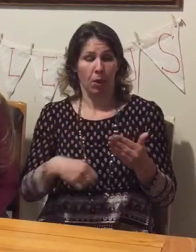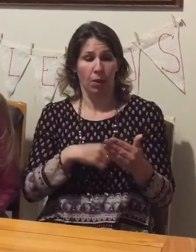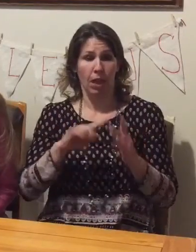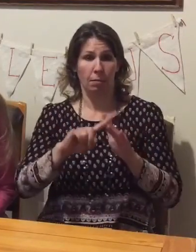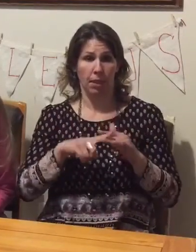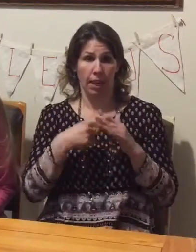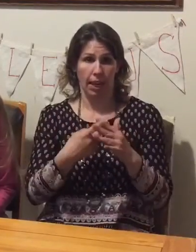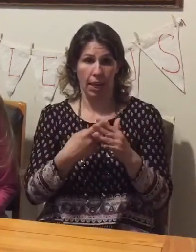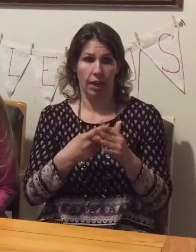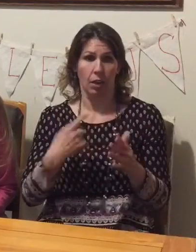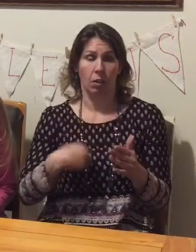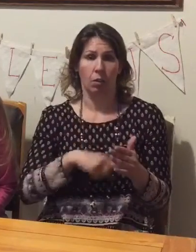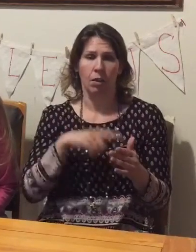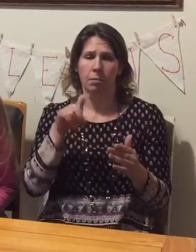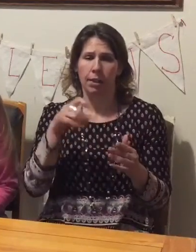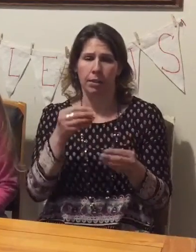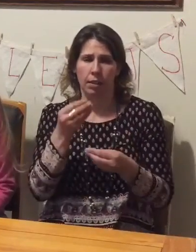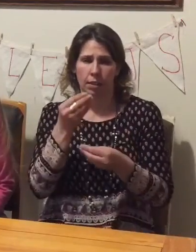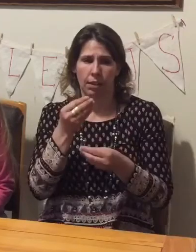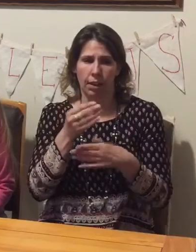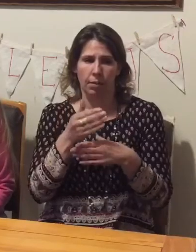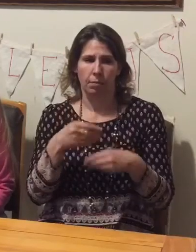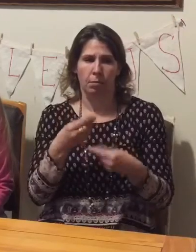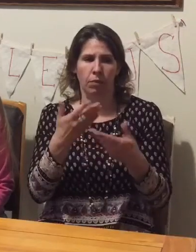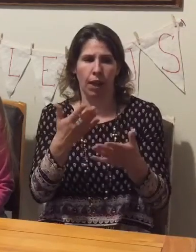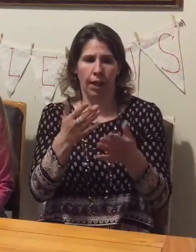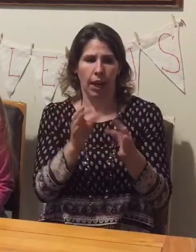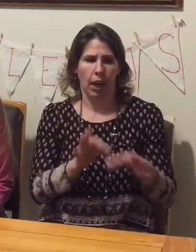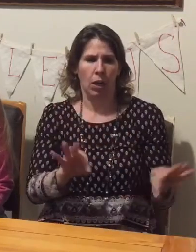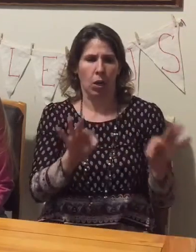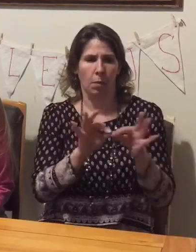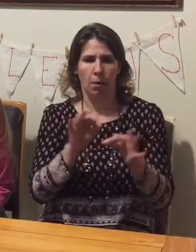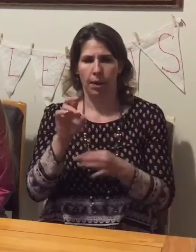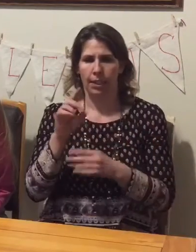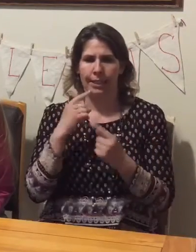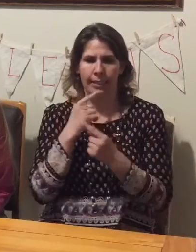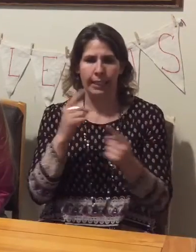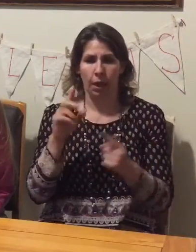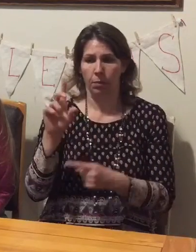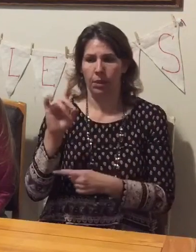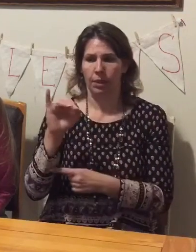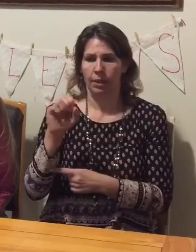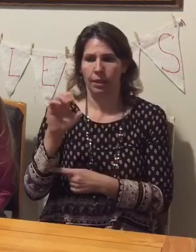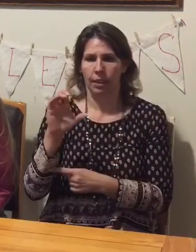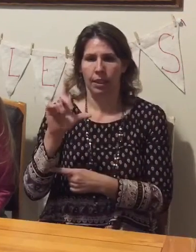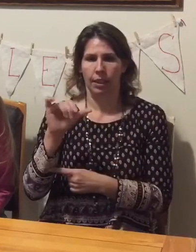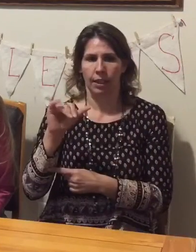so before we begin we must provide an important disclaimer. This video